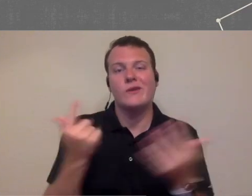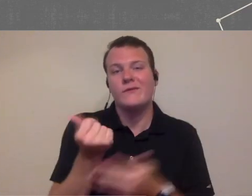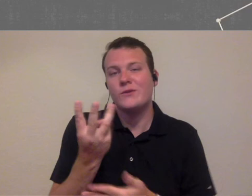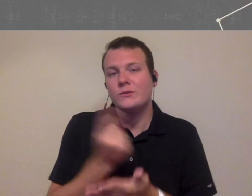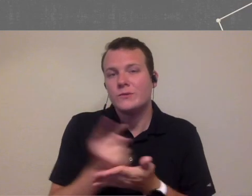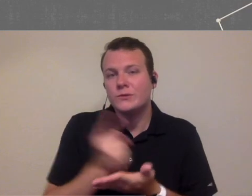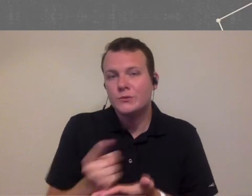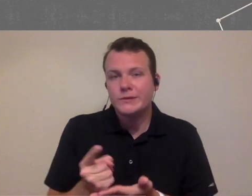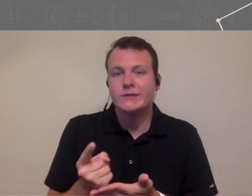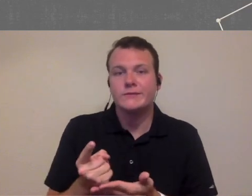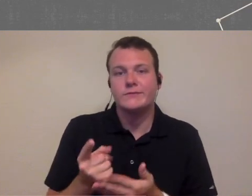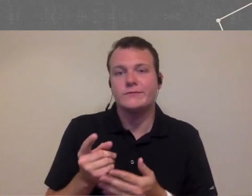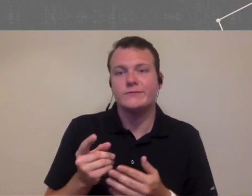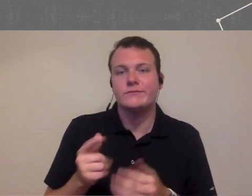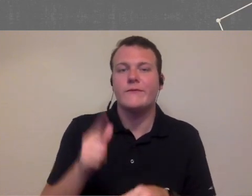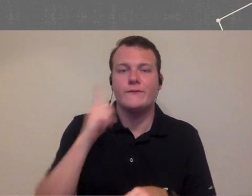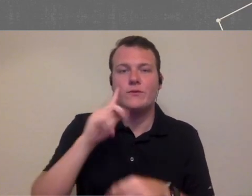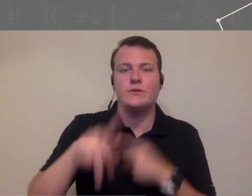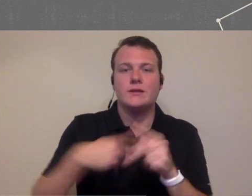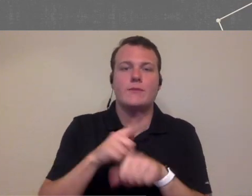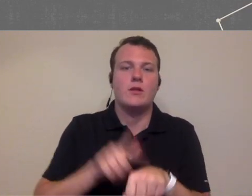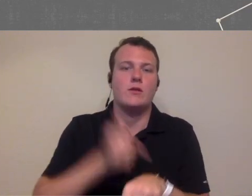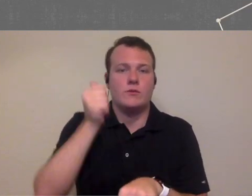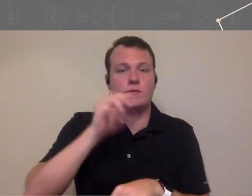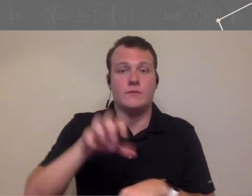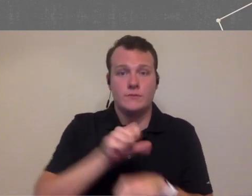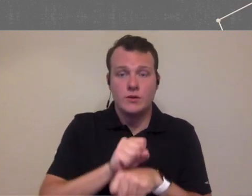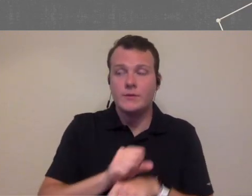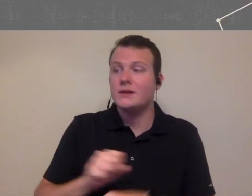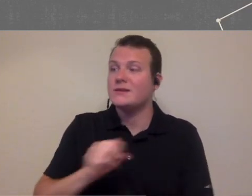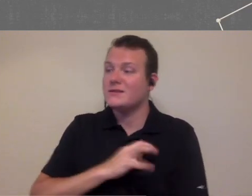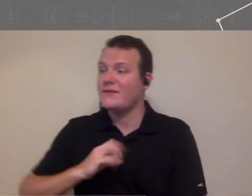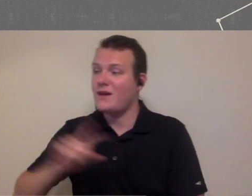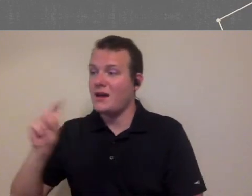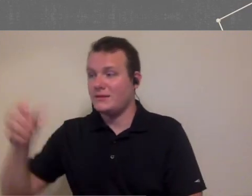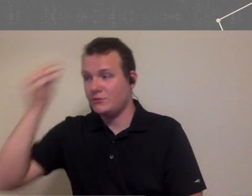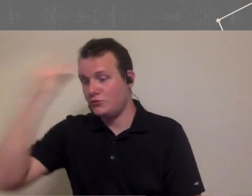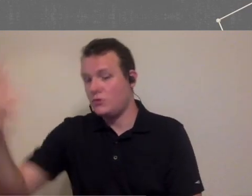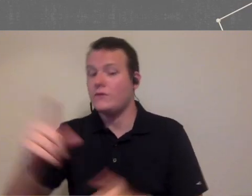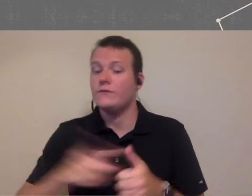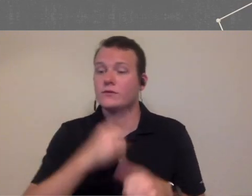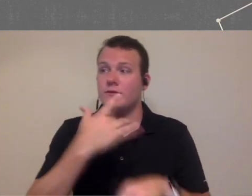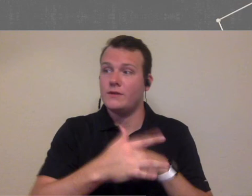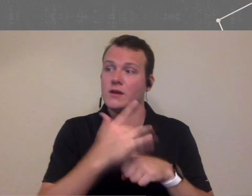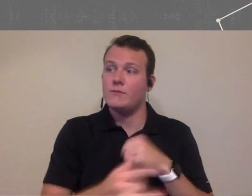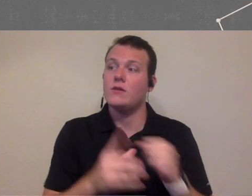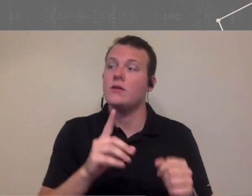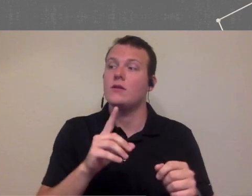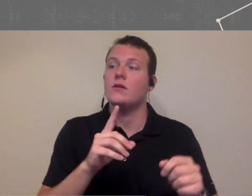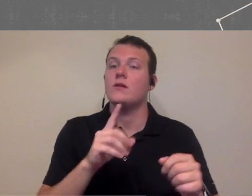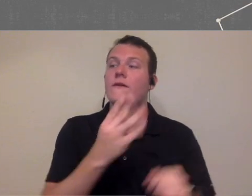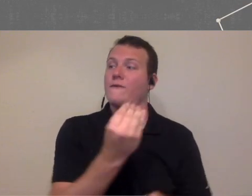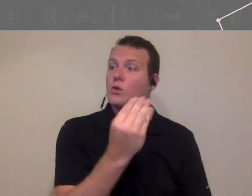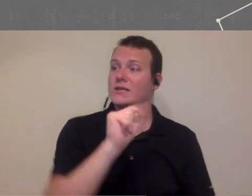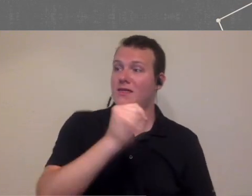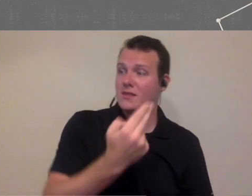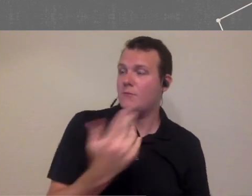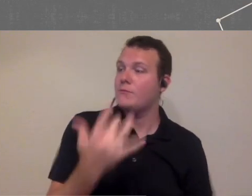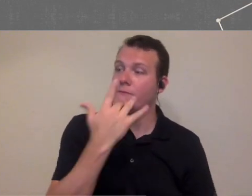have to wait a couple weeks to see me sometimes for longer appointments so our staff will ask them hey dr. Baldwin's first available is the fourteenth would